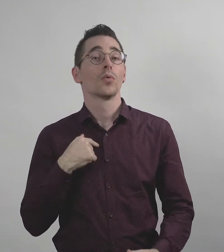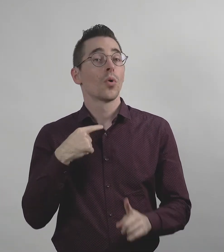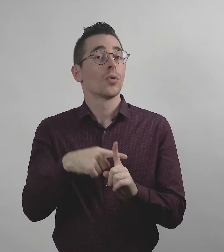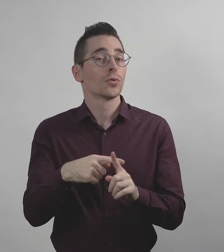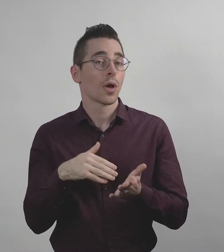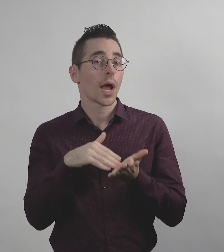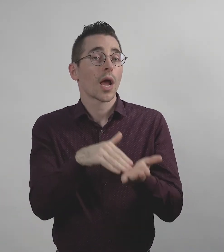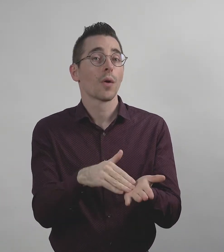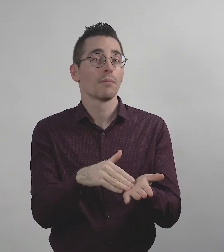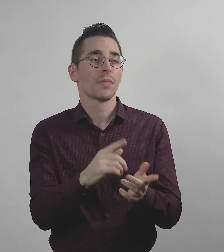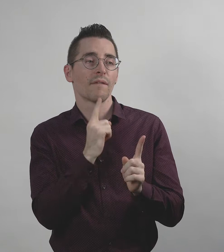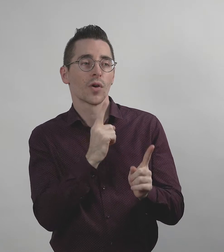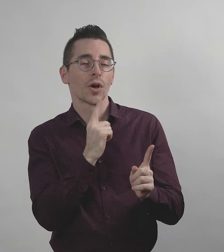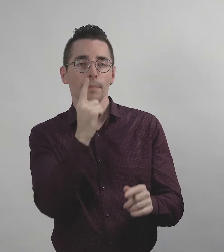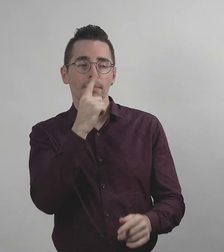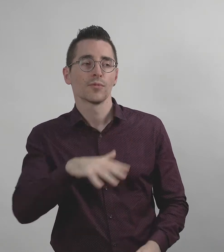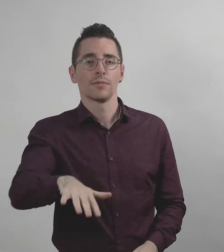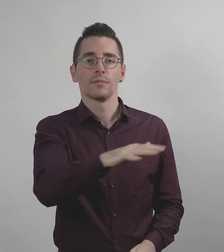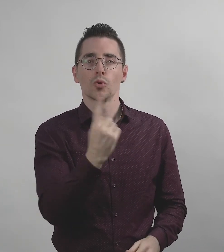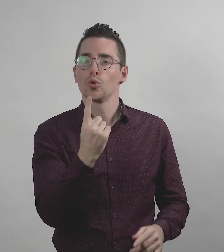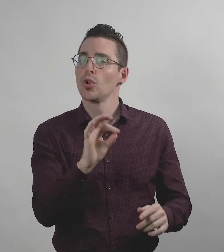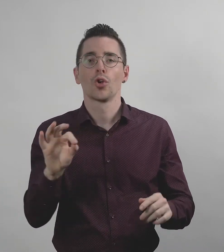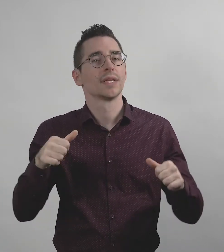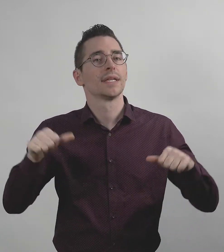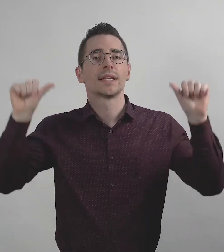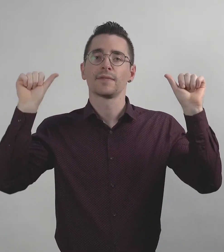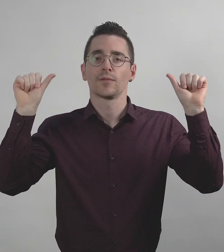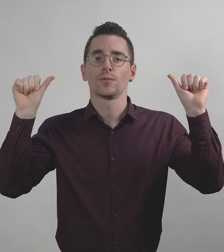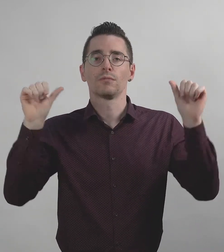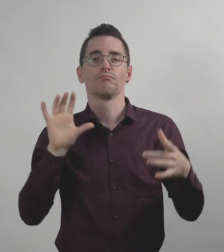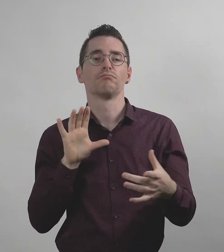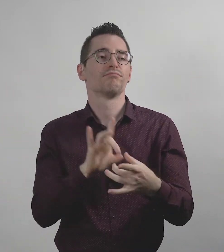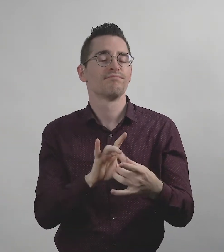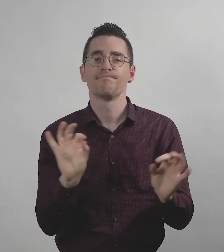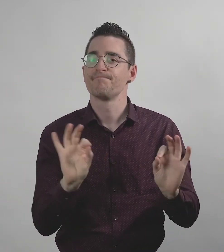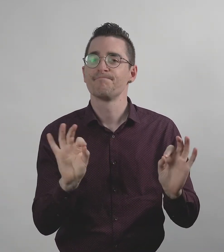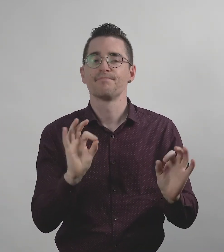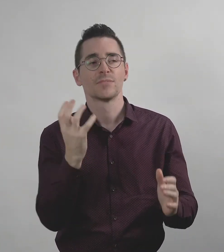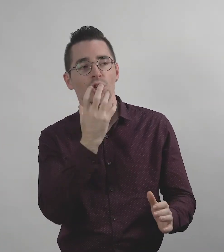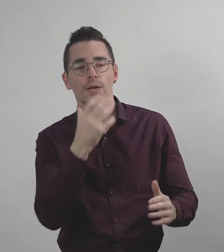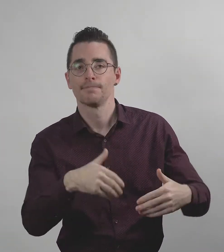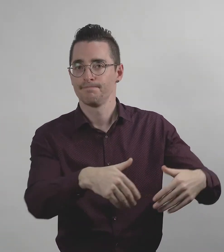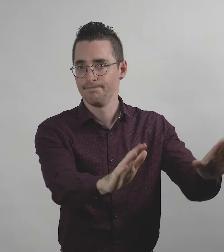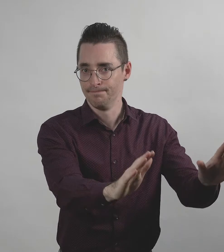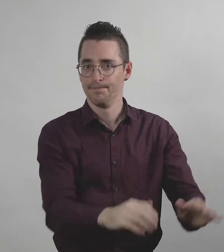We also help you advise unsuccessful candidates for you.